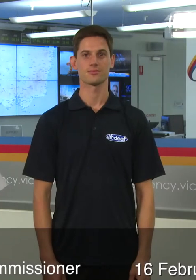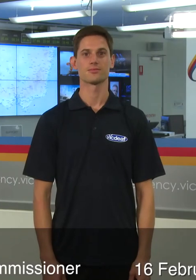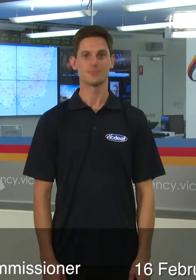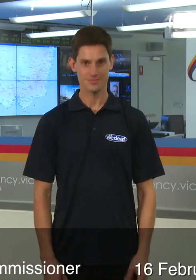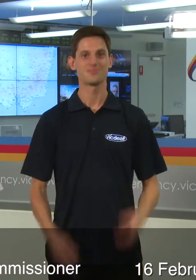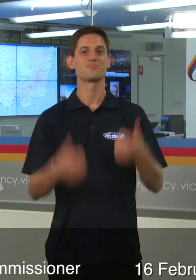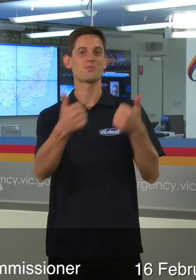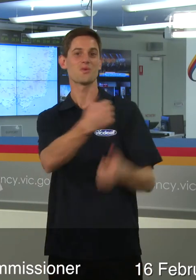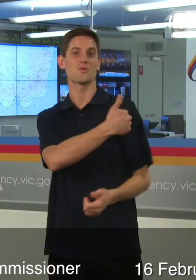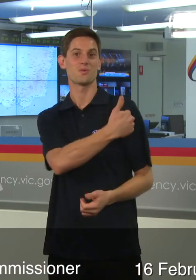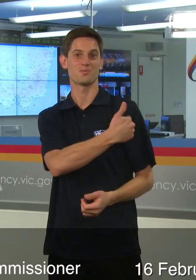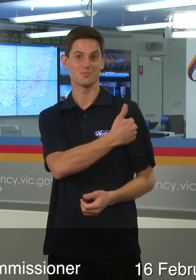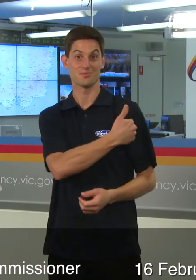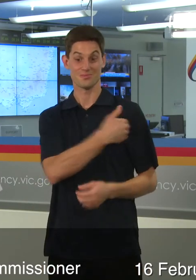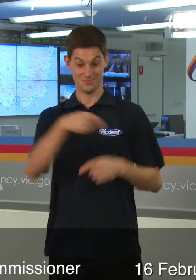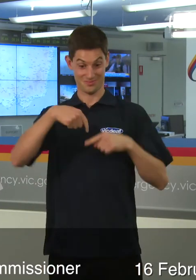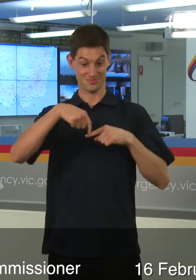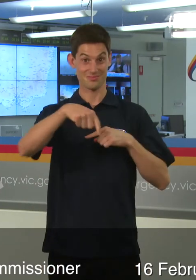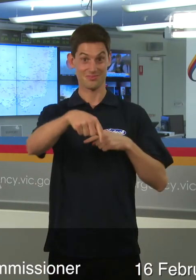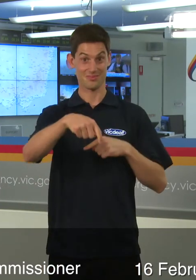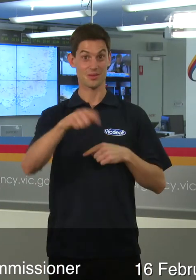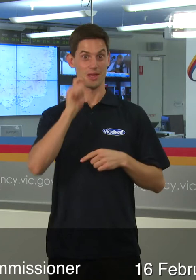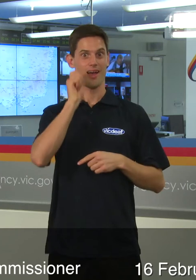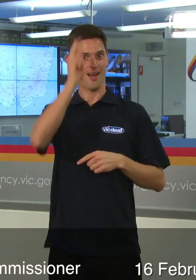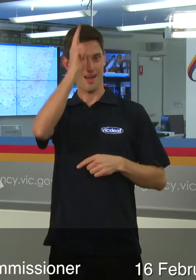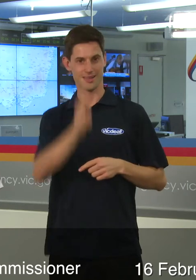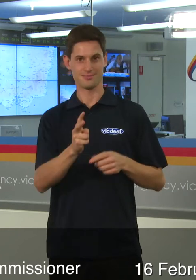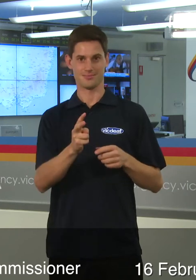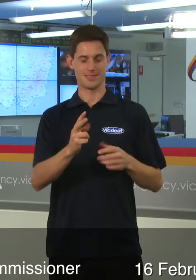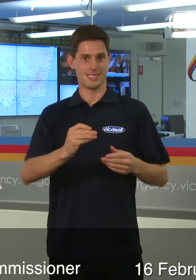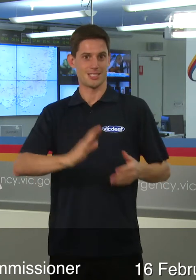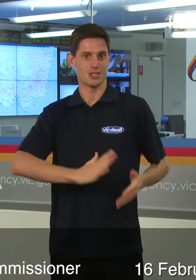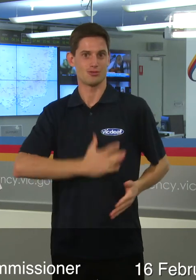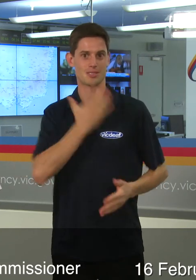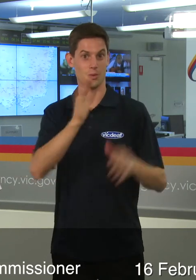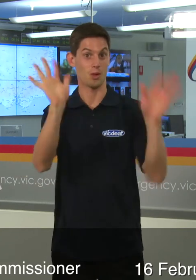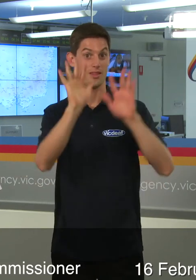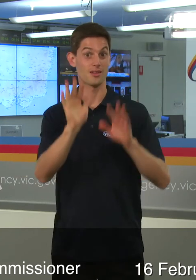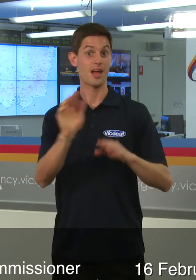Good morning it's another week of interesting weather. If we look back last week we thought it was going to be a very dry